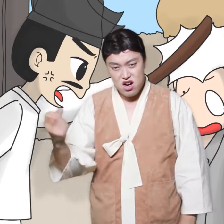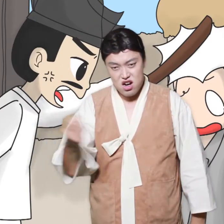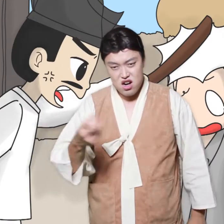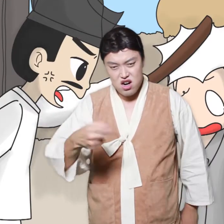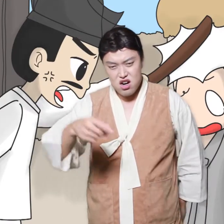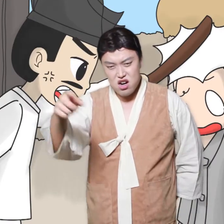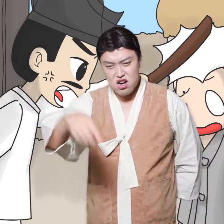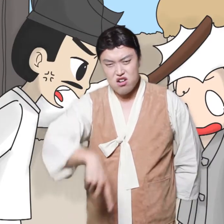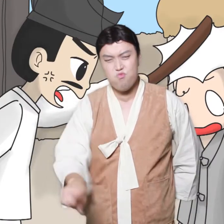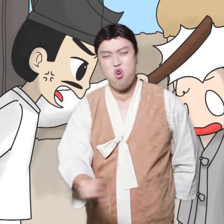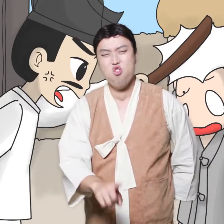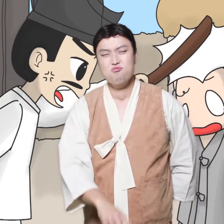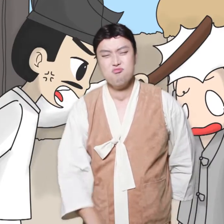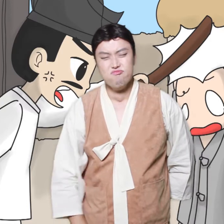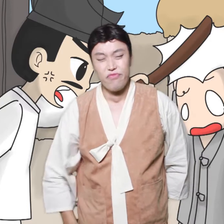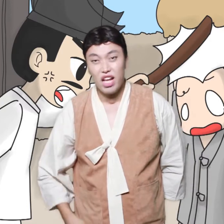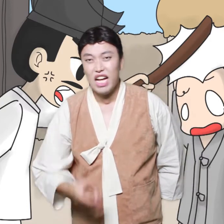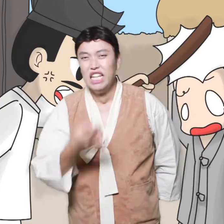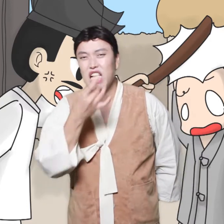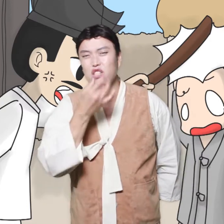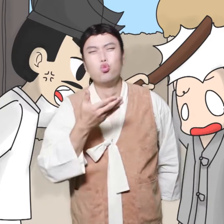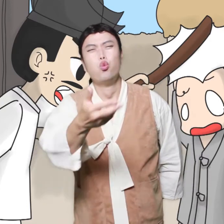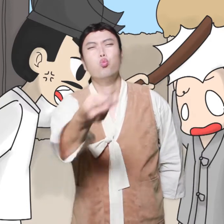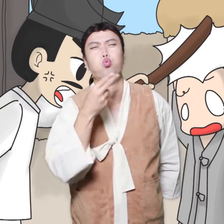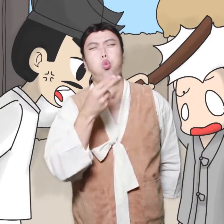Then he knocked on the gate of the stronghold. Wood Amitabha! Thank you for your time.